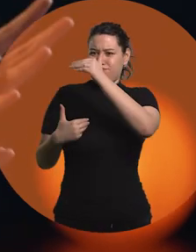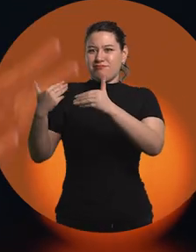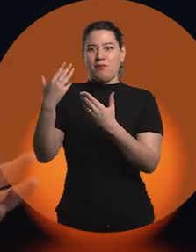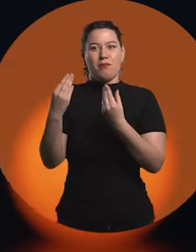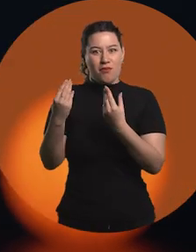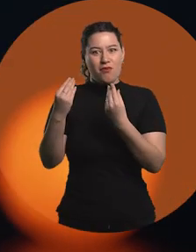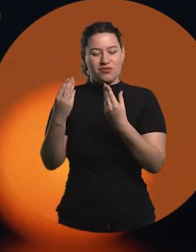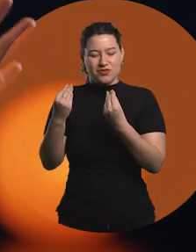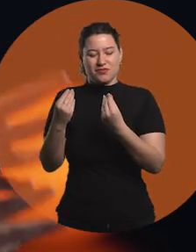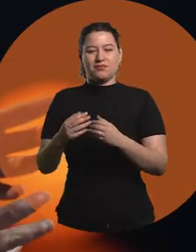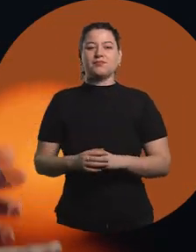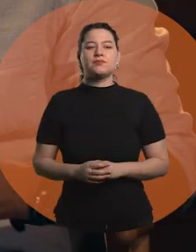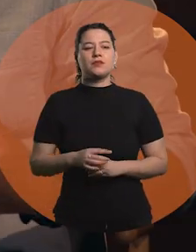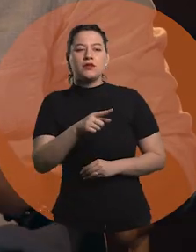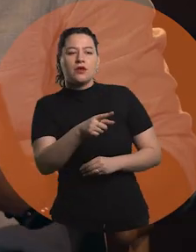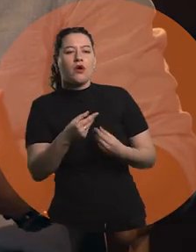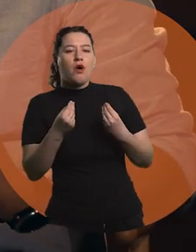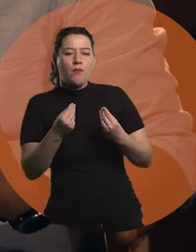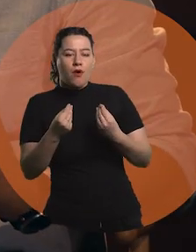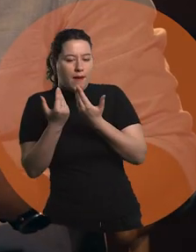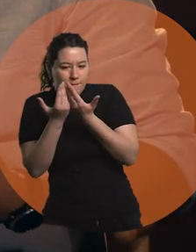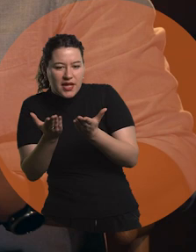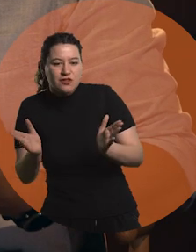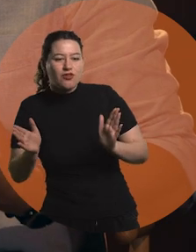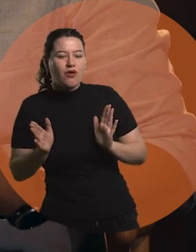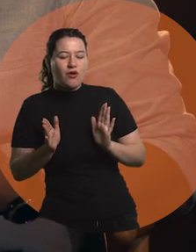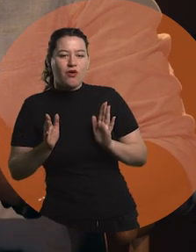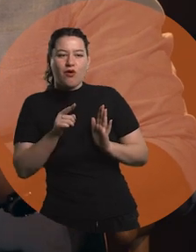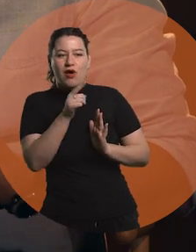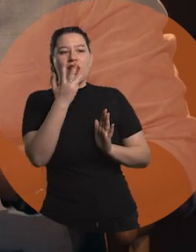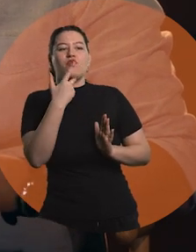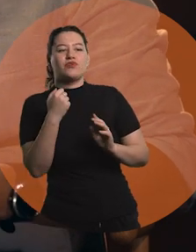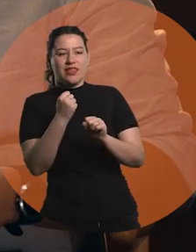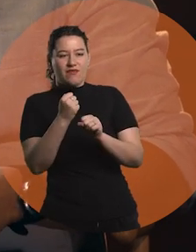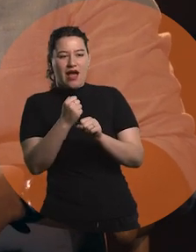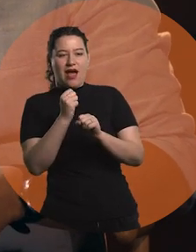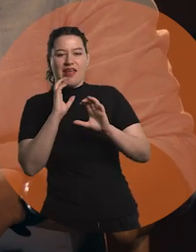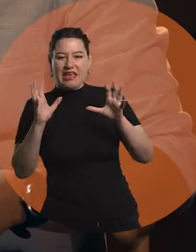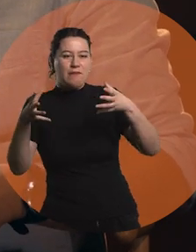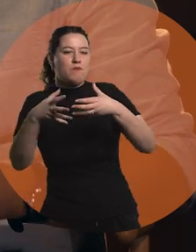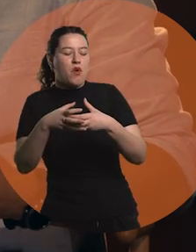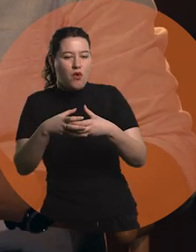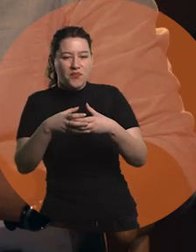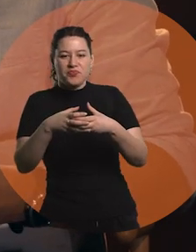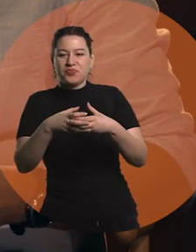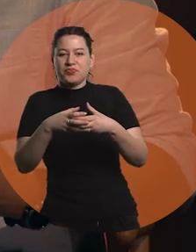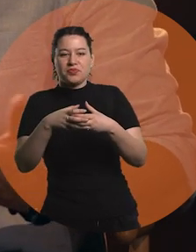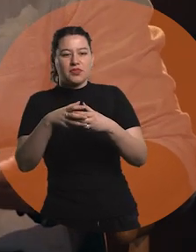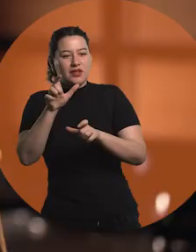in different aspects. How did this Paula who likes teamwork and undertaking get established?